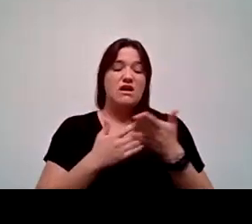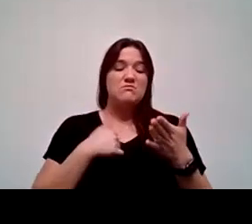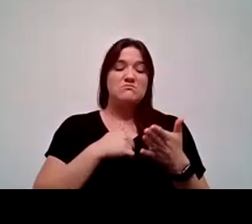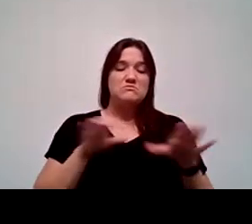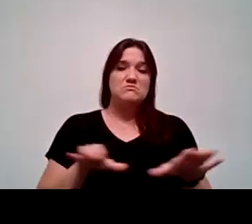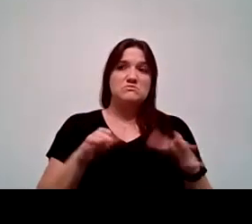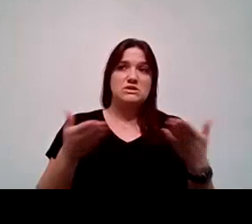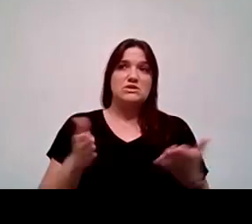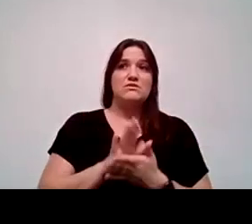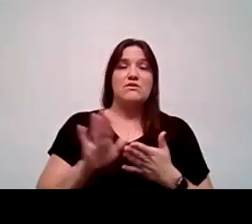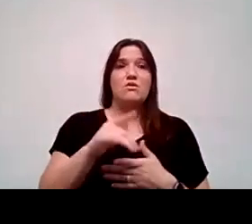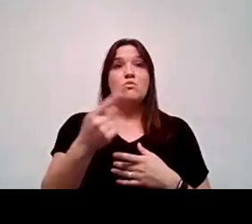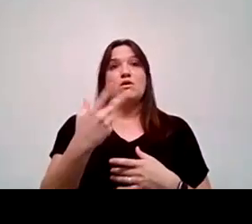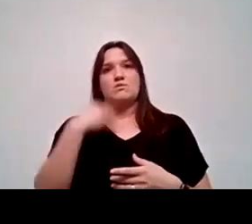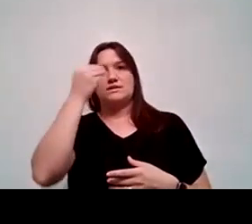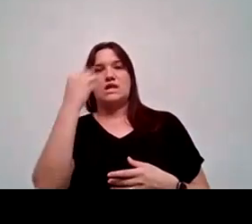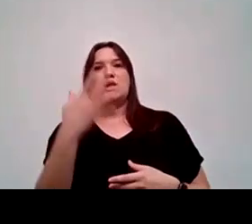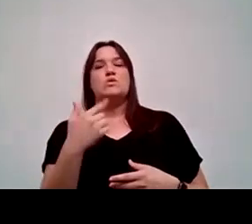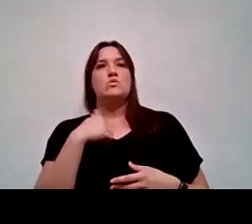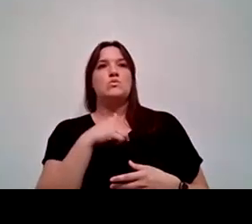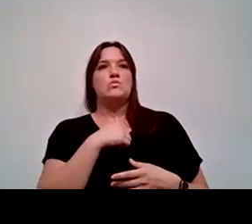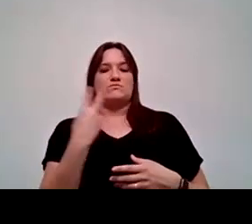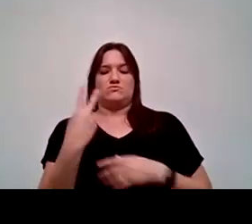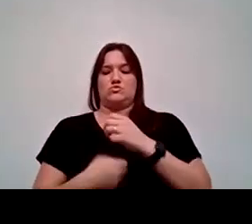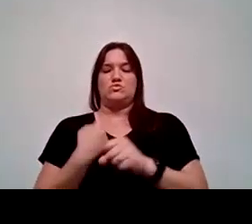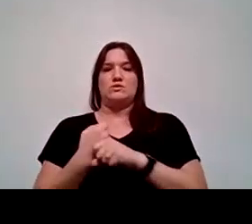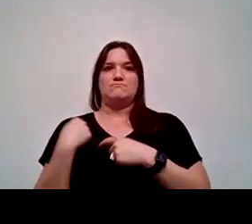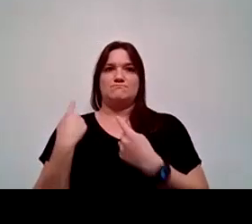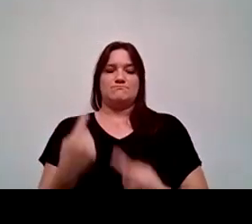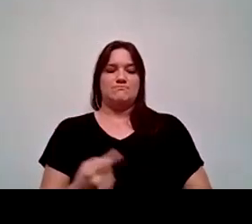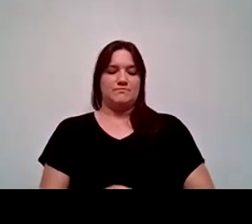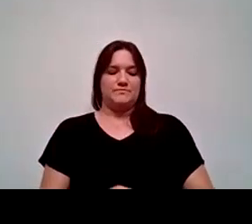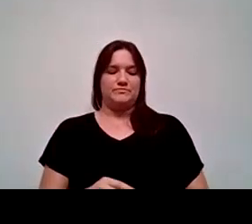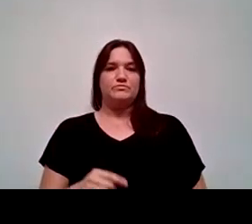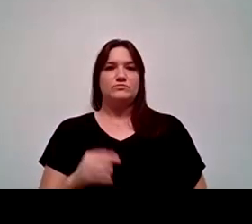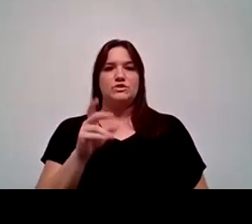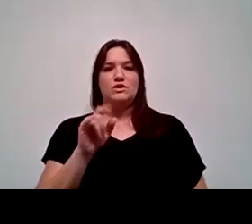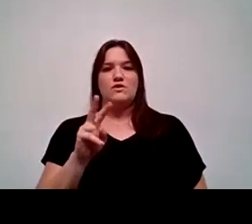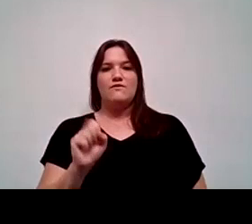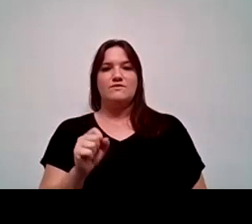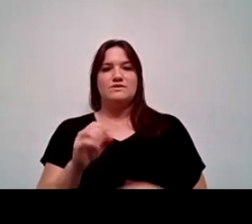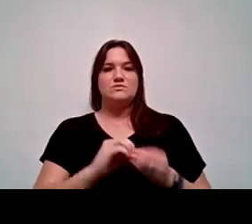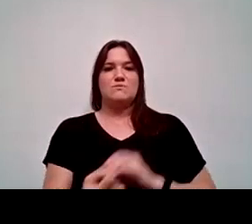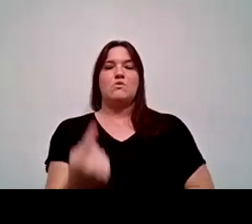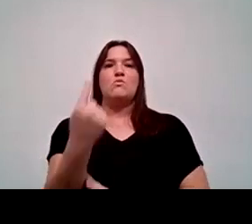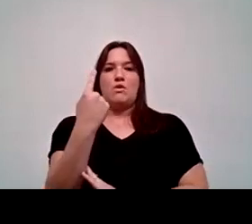One, I want to bring to your attention that for two years in a row, Clovis Community College has rated number one in the state